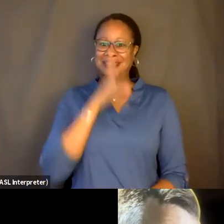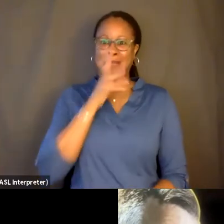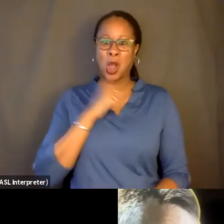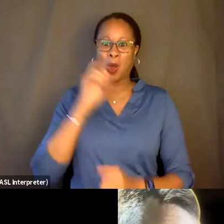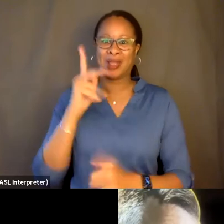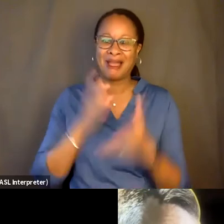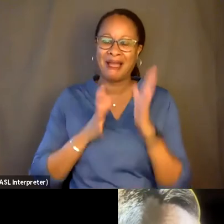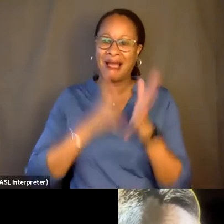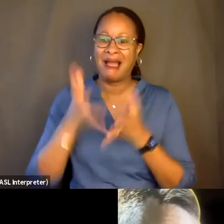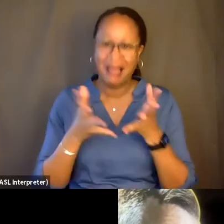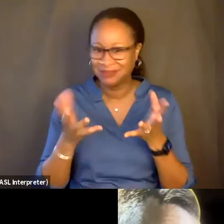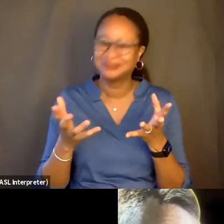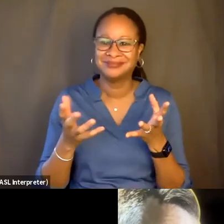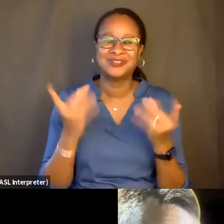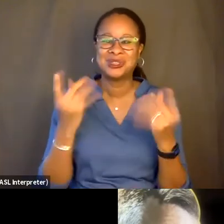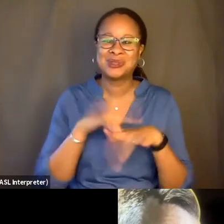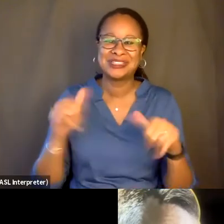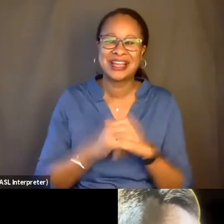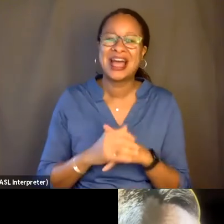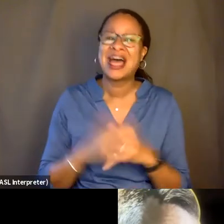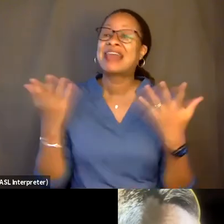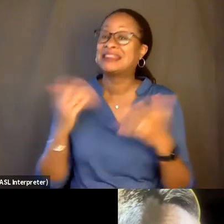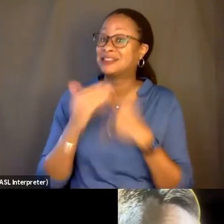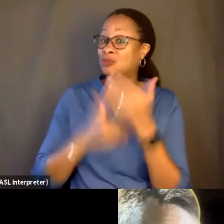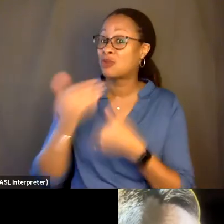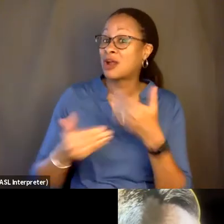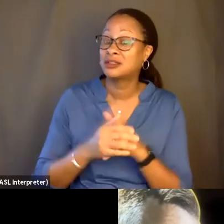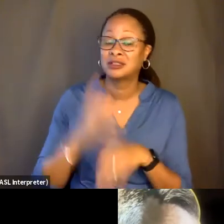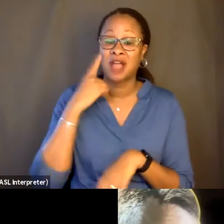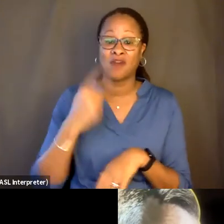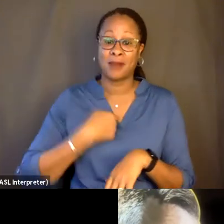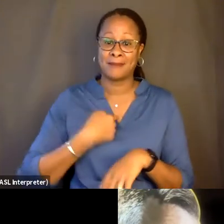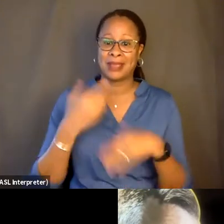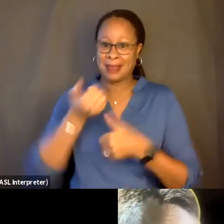And this is the process for me behind the camera,